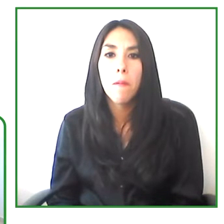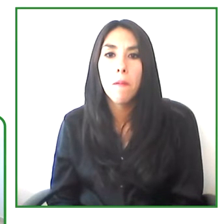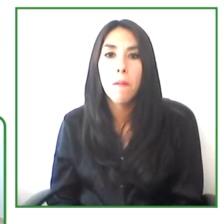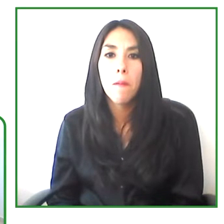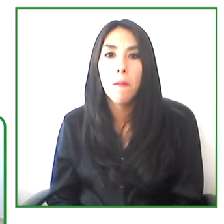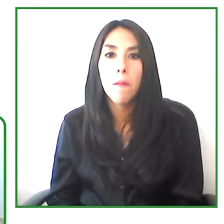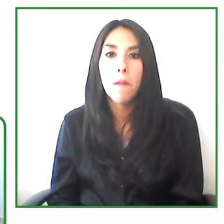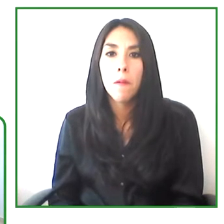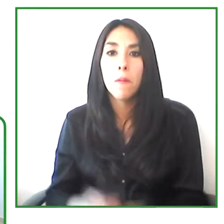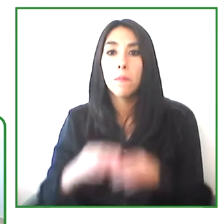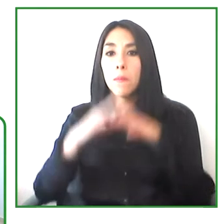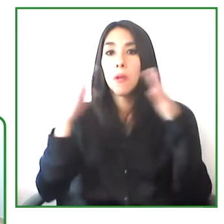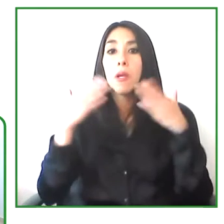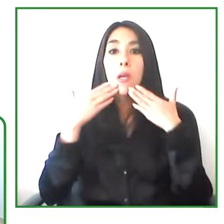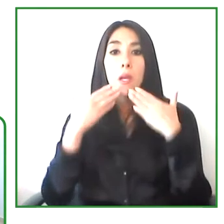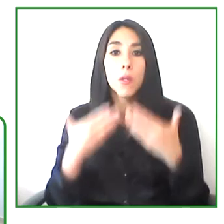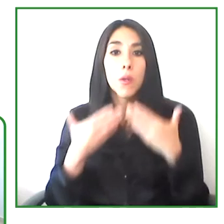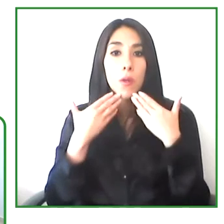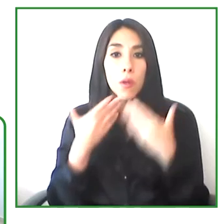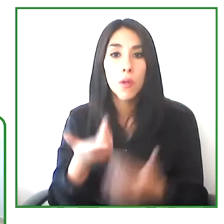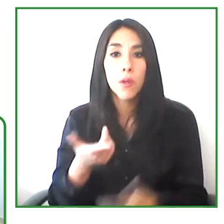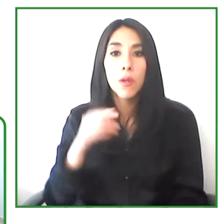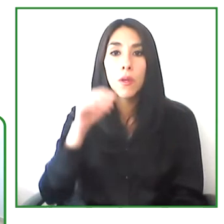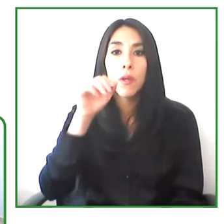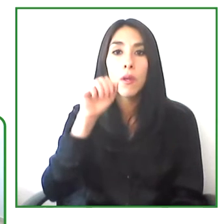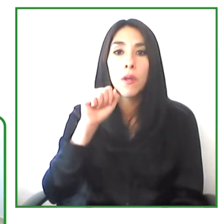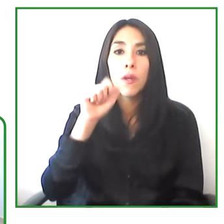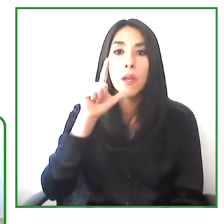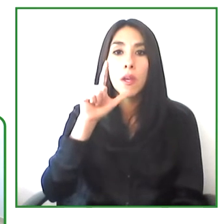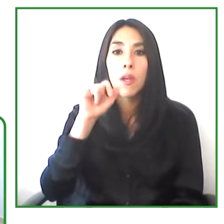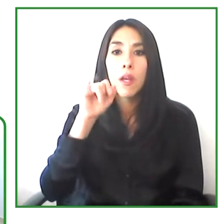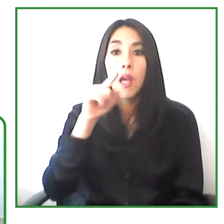Thank you very much, Alejandra, for the introduction.